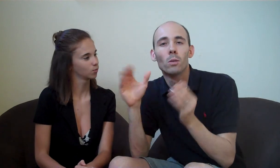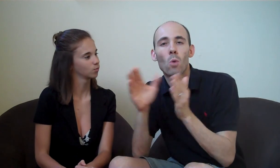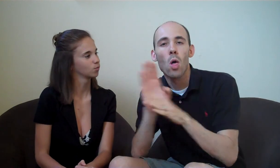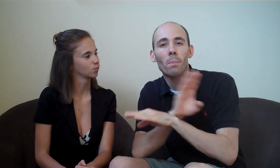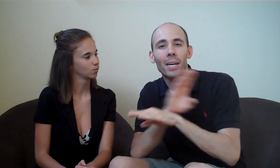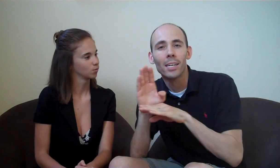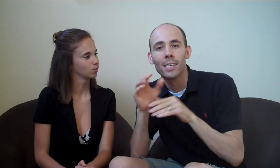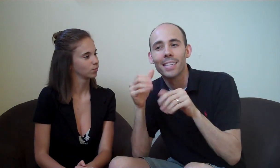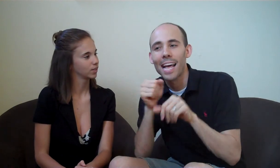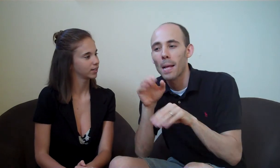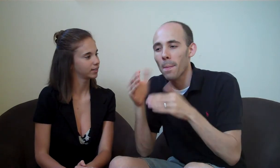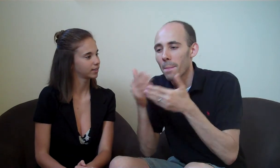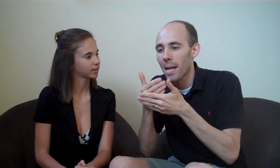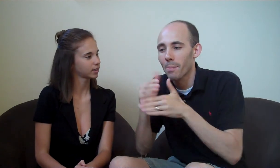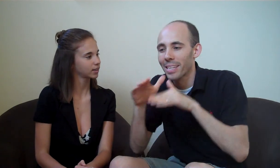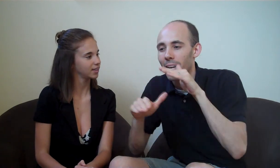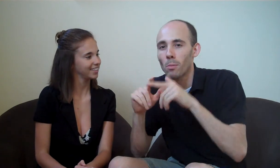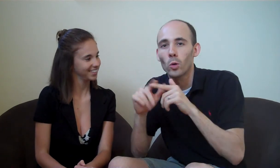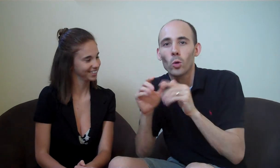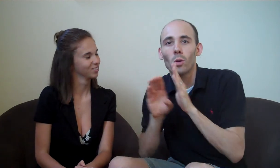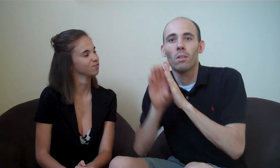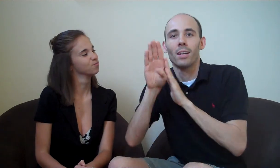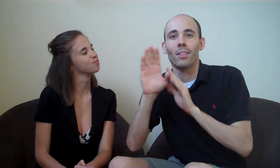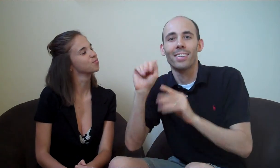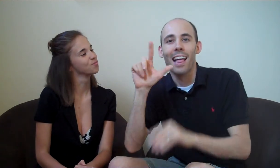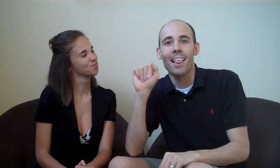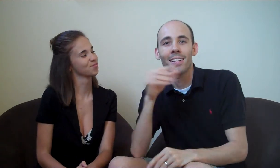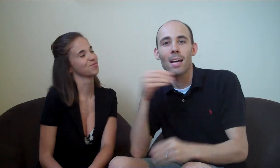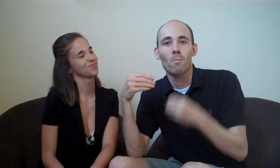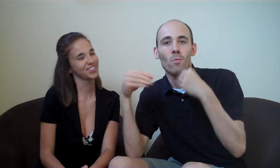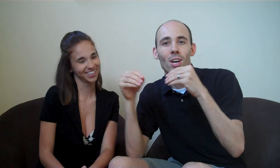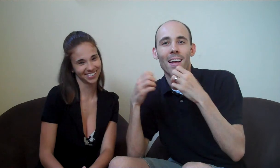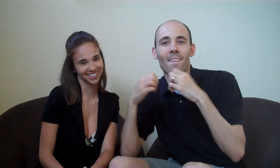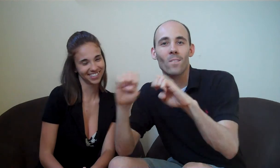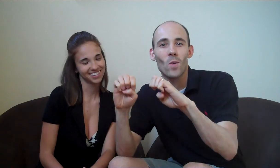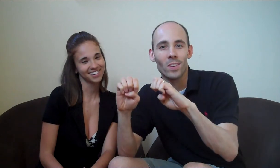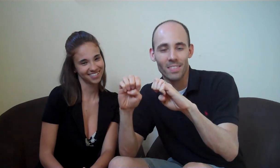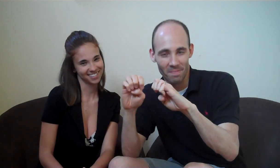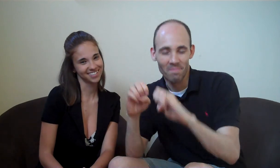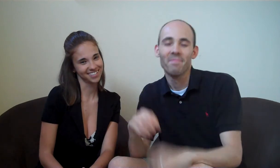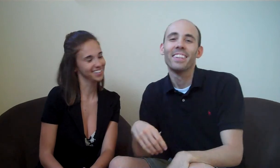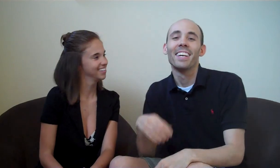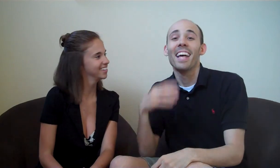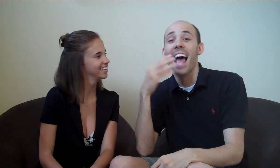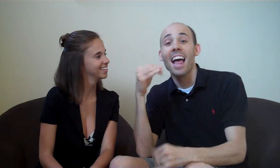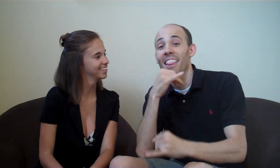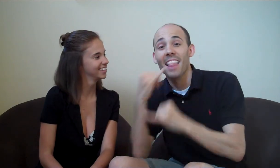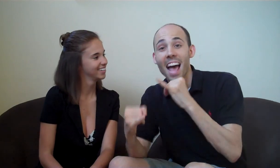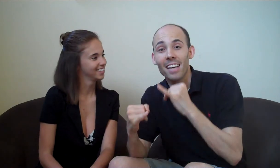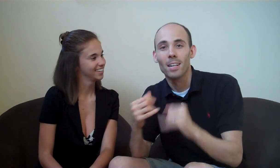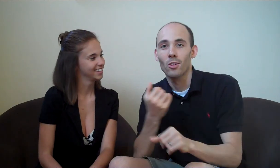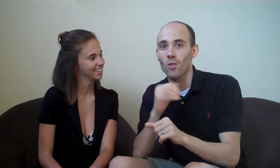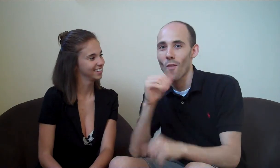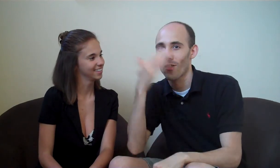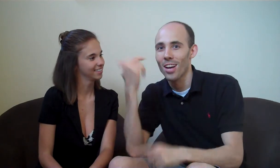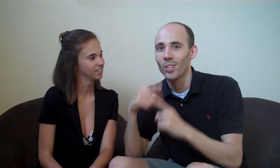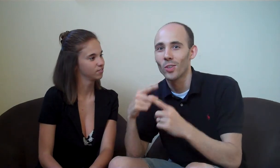and small business to take baby steps in order to boost their sales and marketing efforts… AND lastly, do not forget to